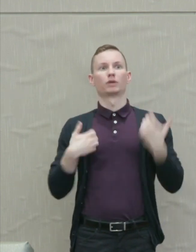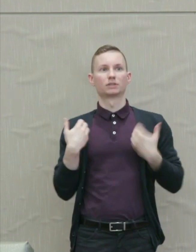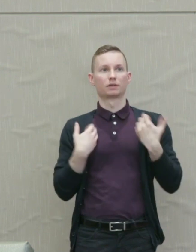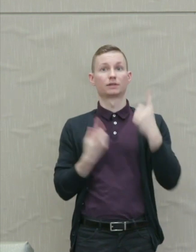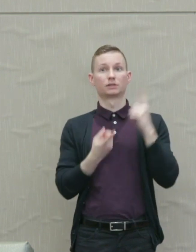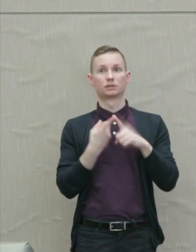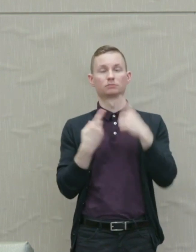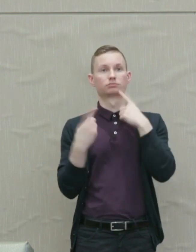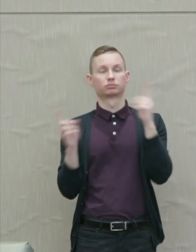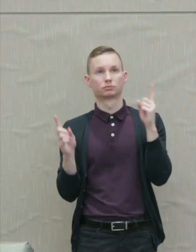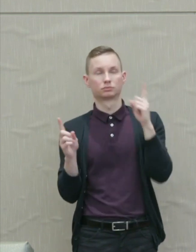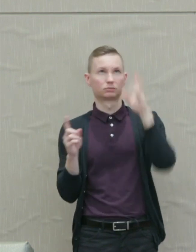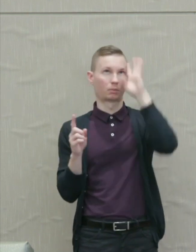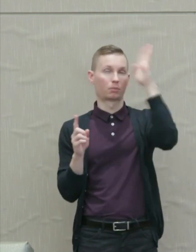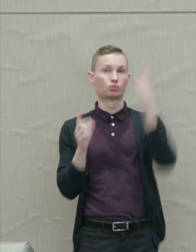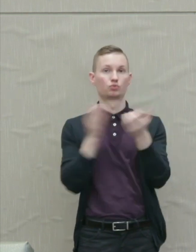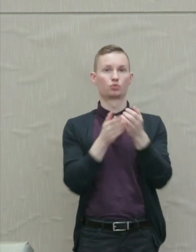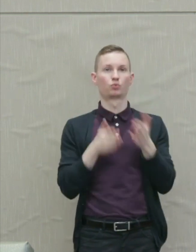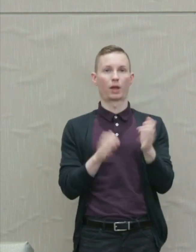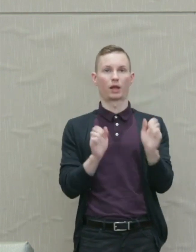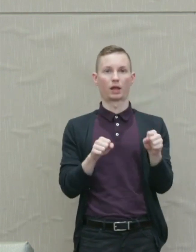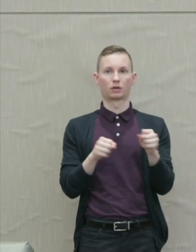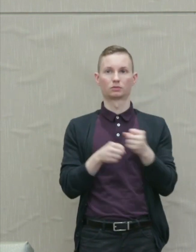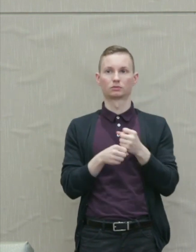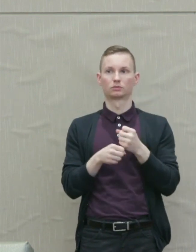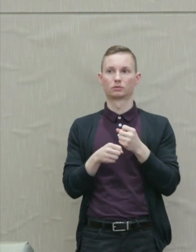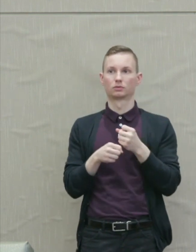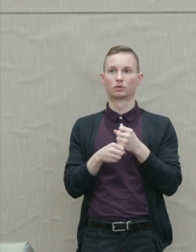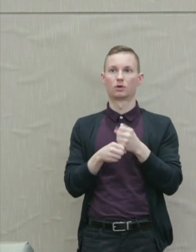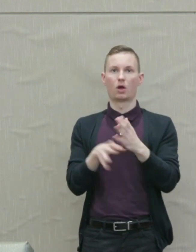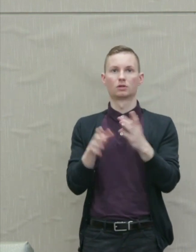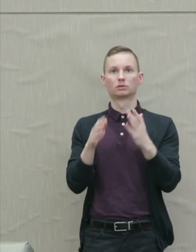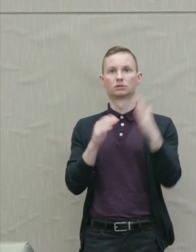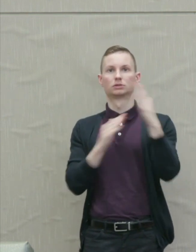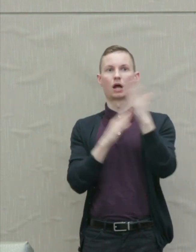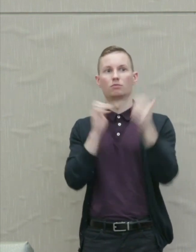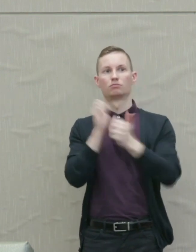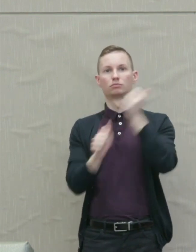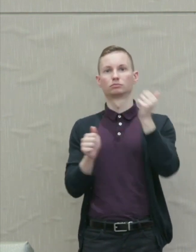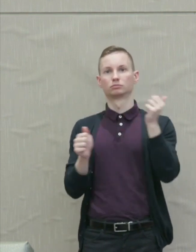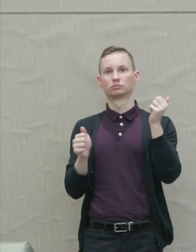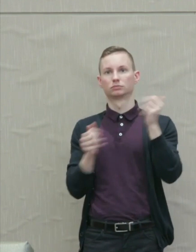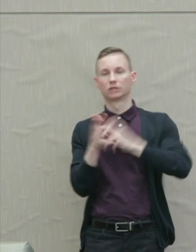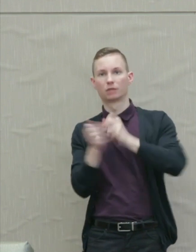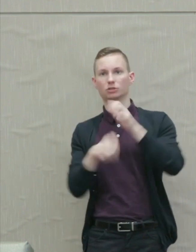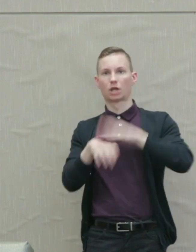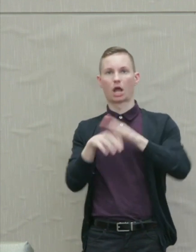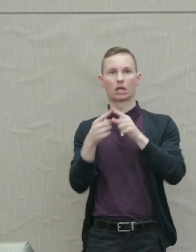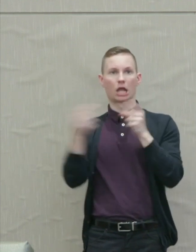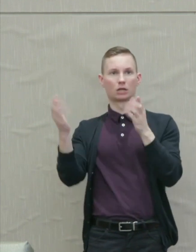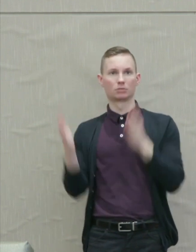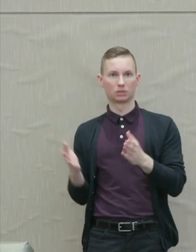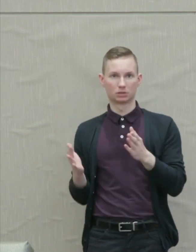they think up a new way to inflict the maximum damage on their enemies, putting wild beasts